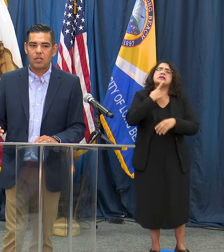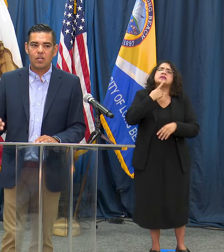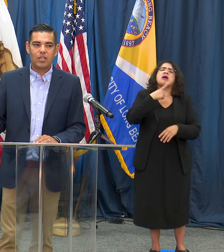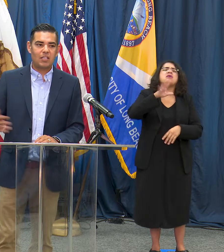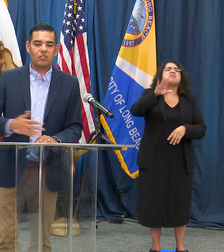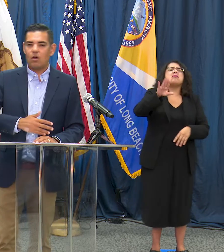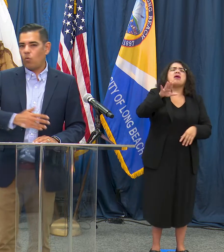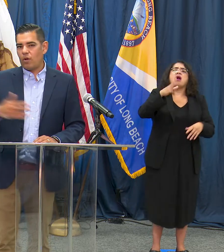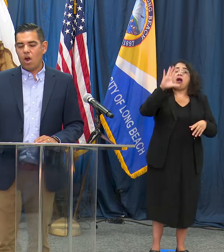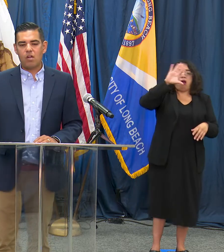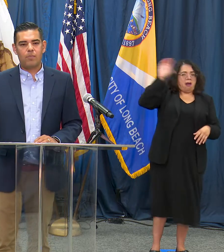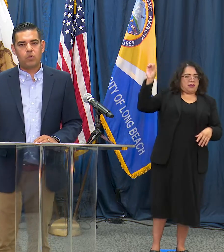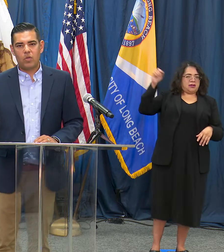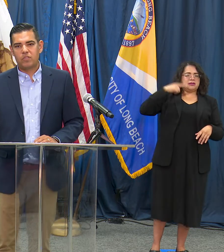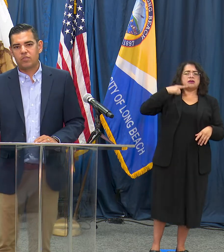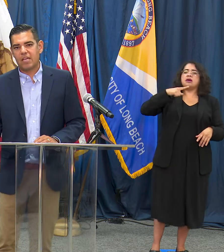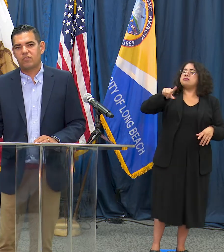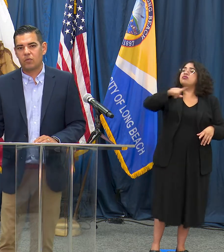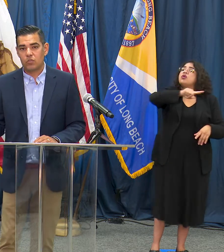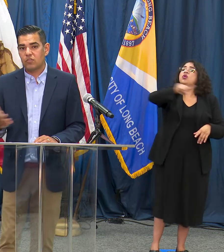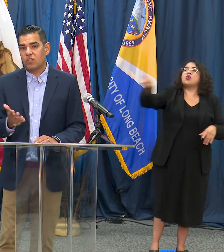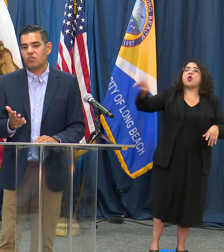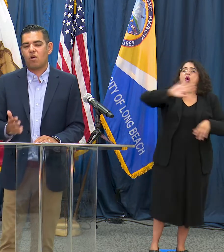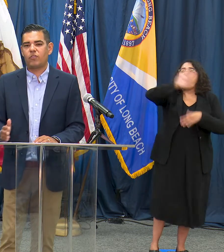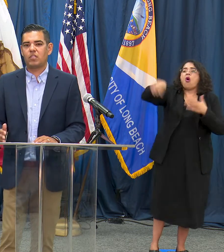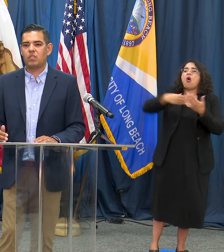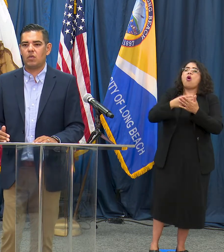we want all our employees tested which is a smart thing to do.